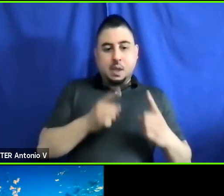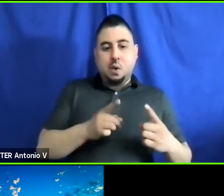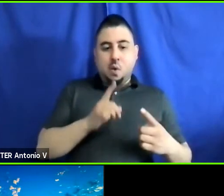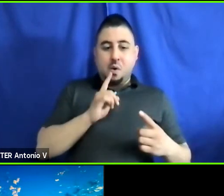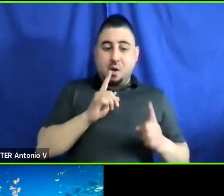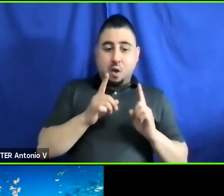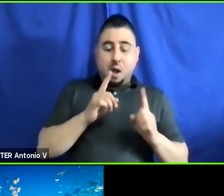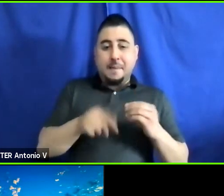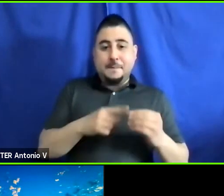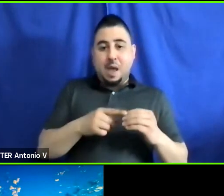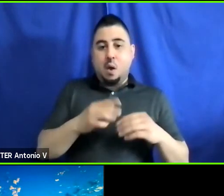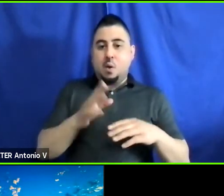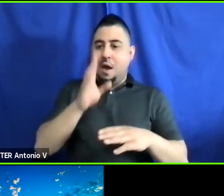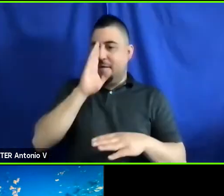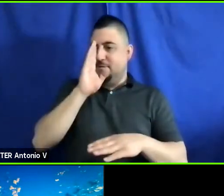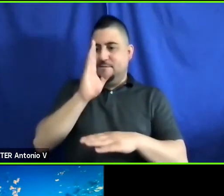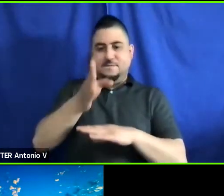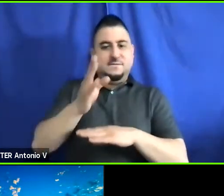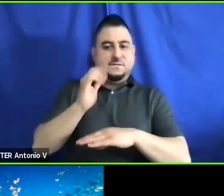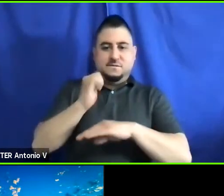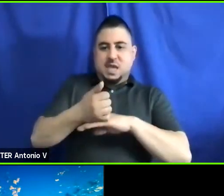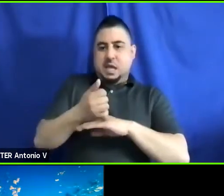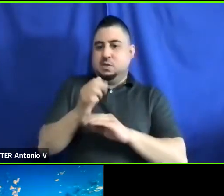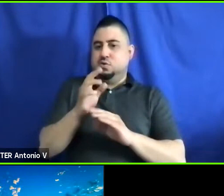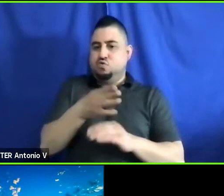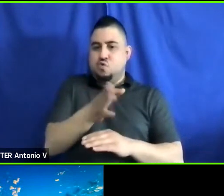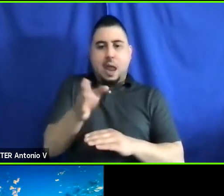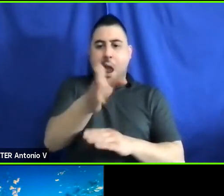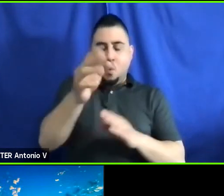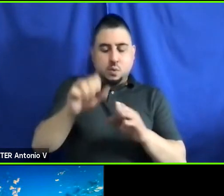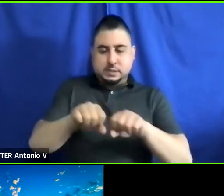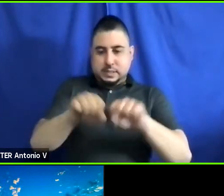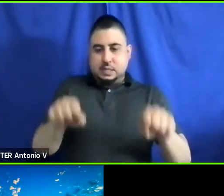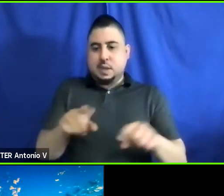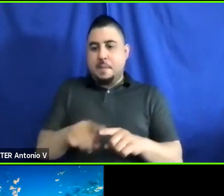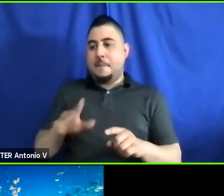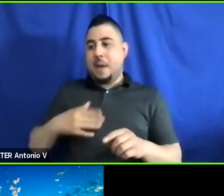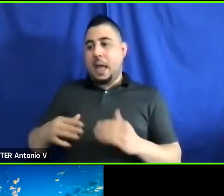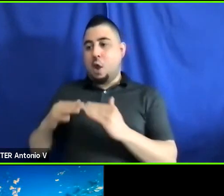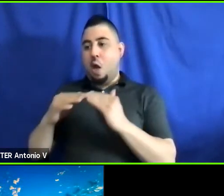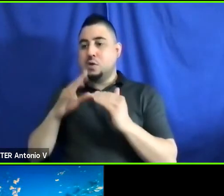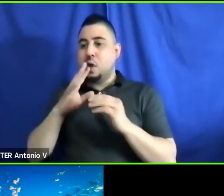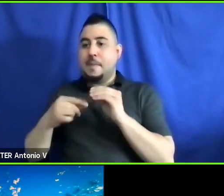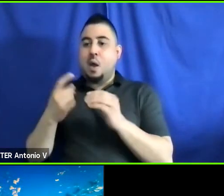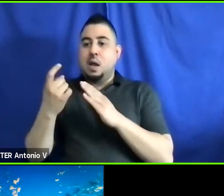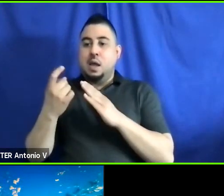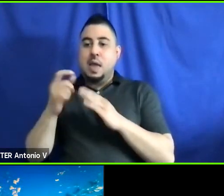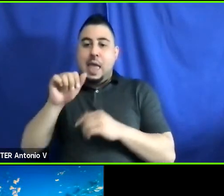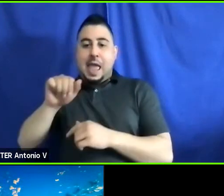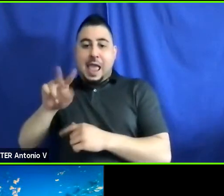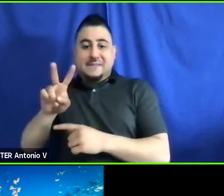about fixed-route systems, but I think my colleagues were talking about autonomous vehicles.